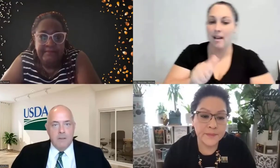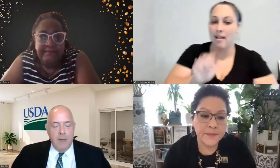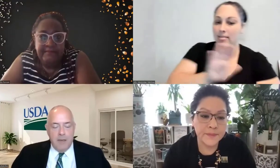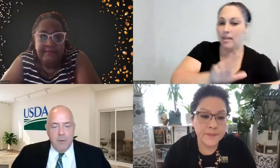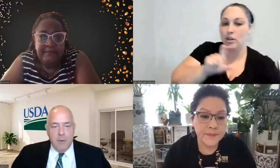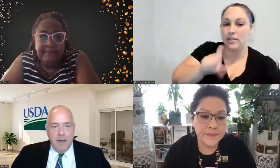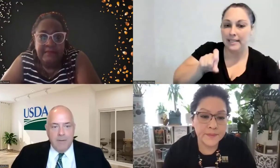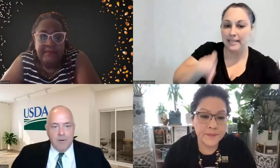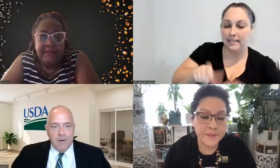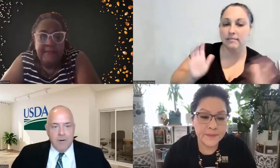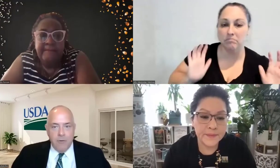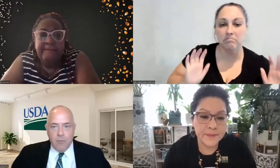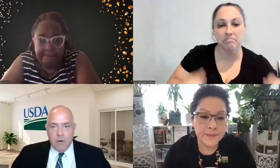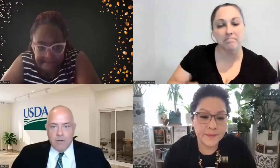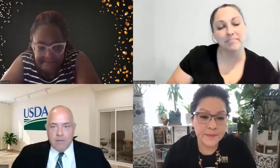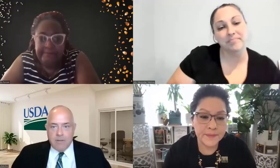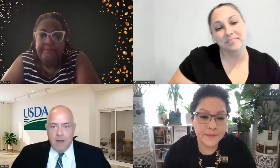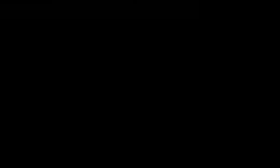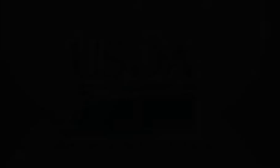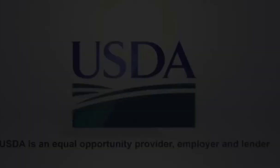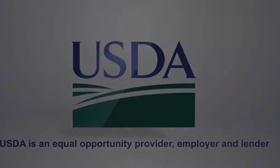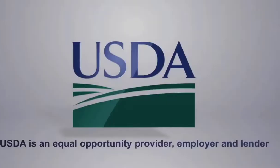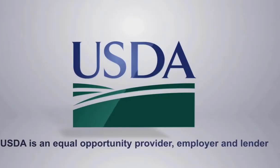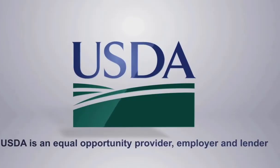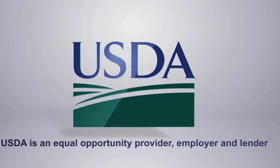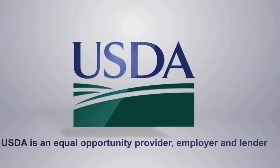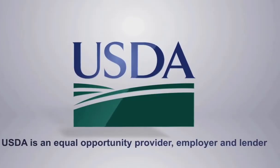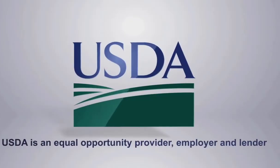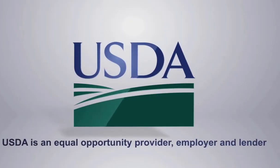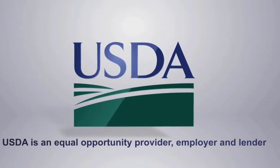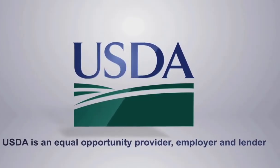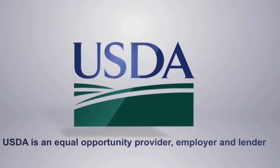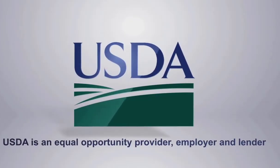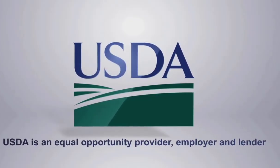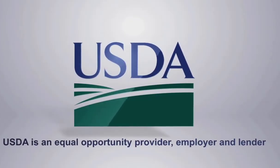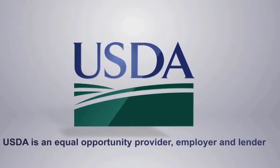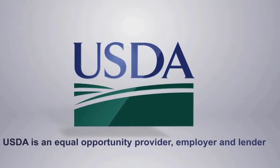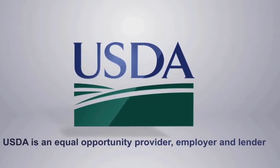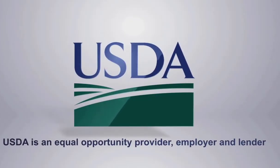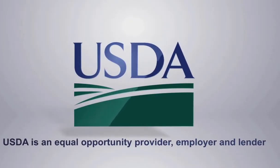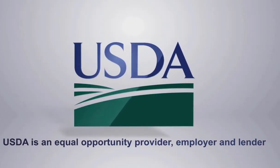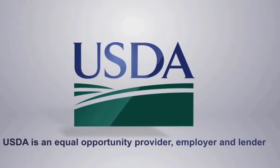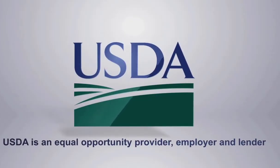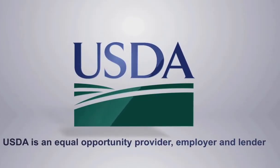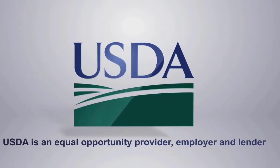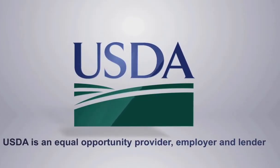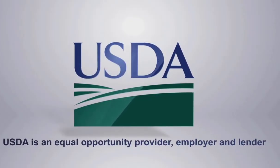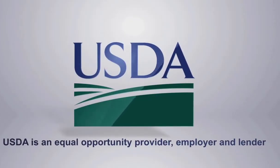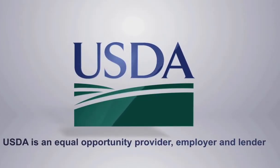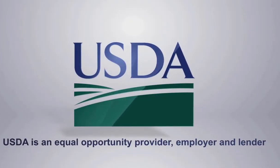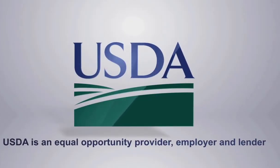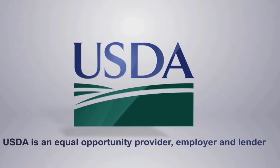Thank you again for those words. The USDA is an equal opportunity provider, employer, and lender.